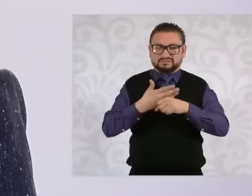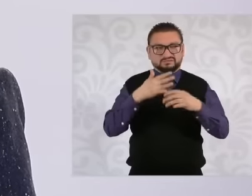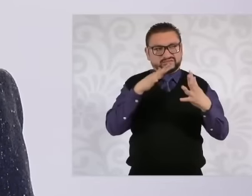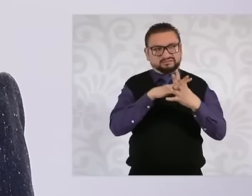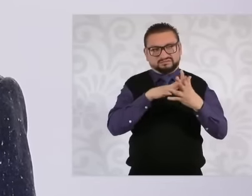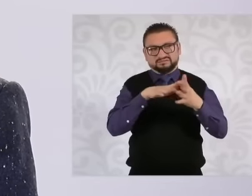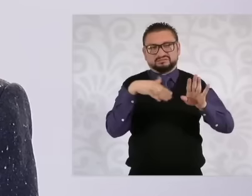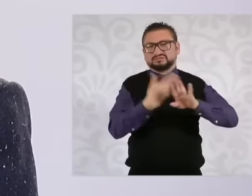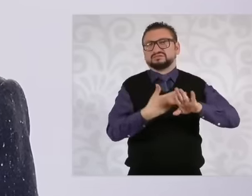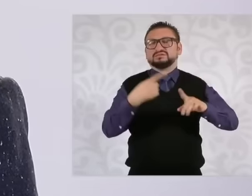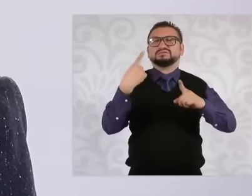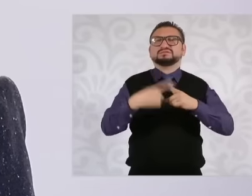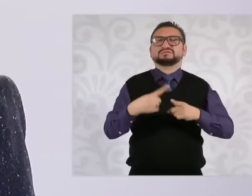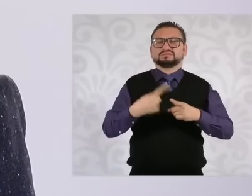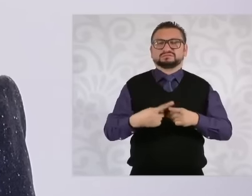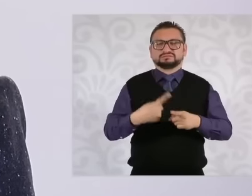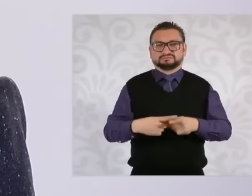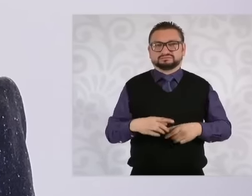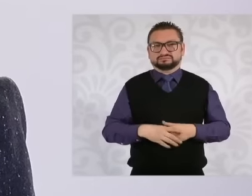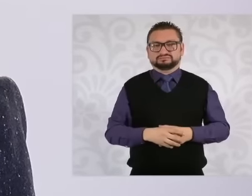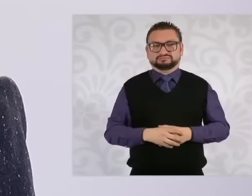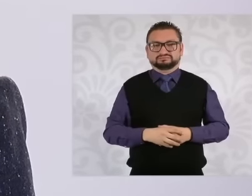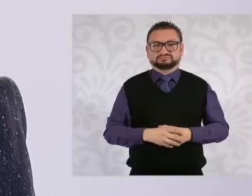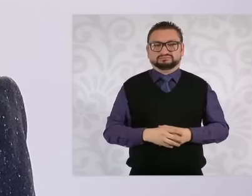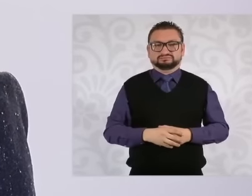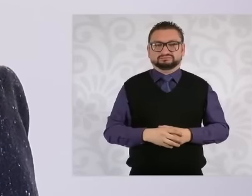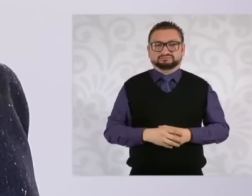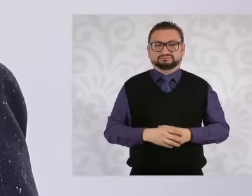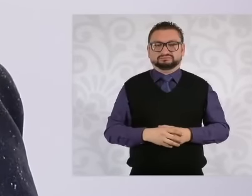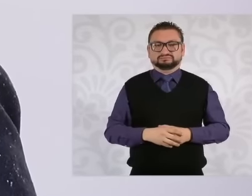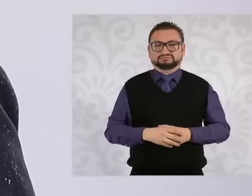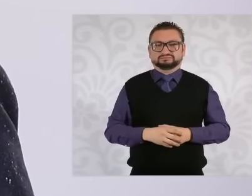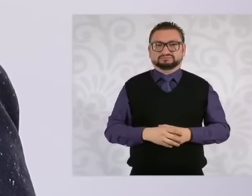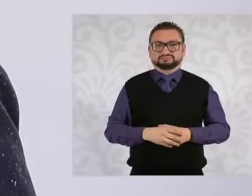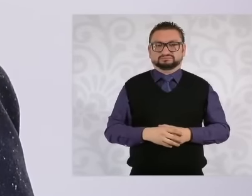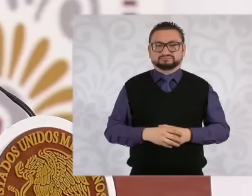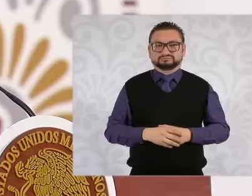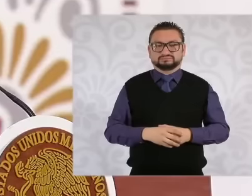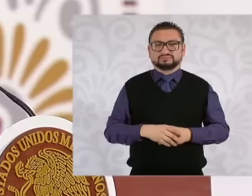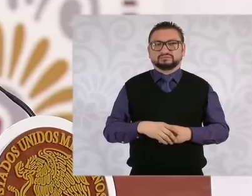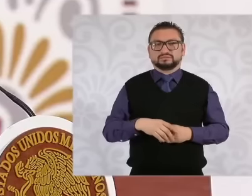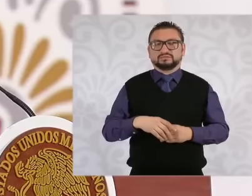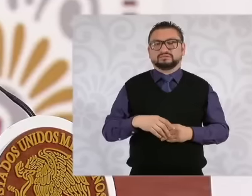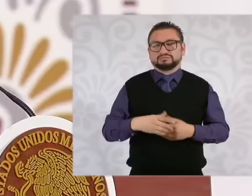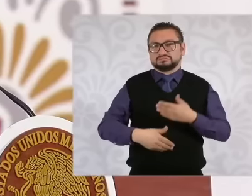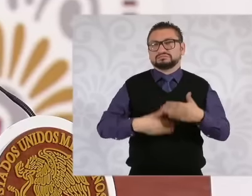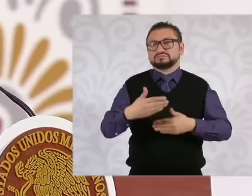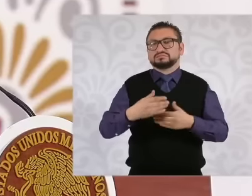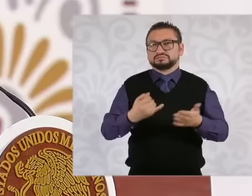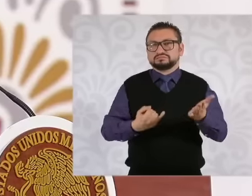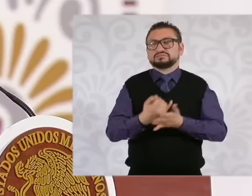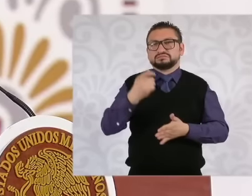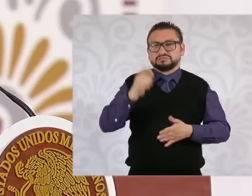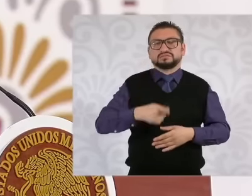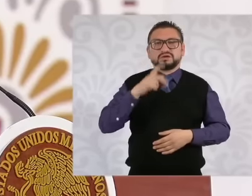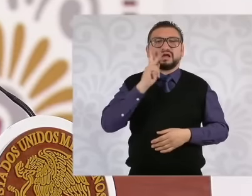drugs, well, let's see today's sentence, not a